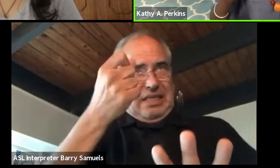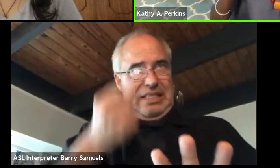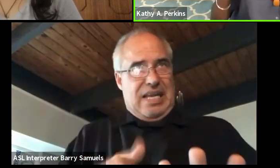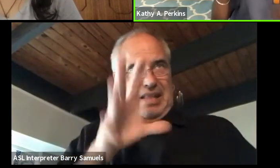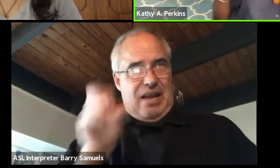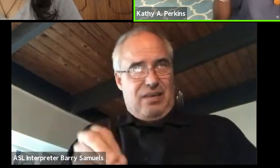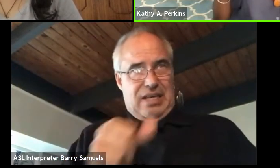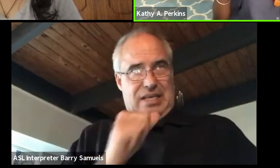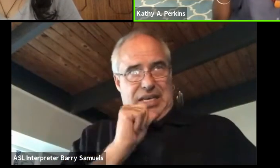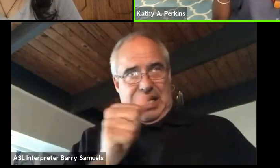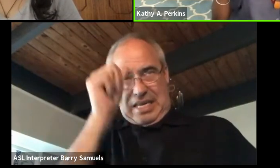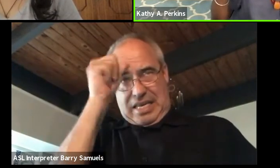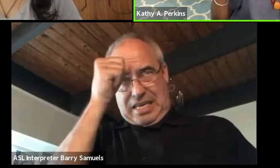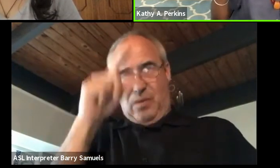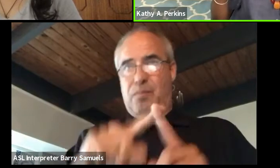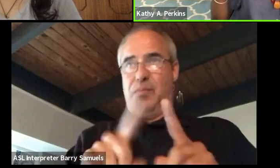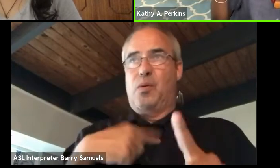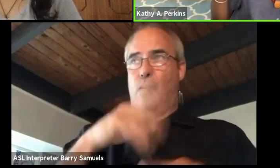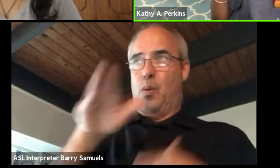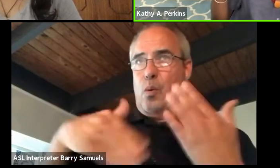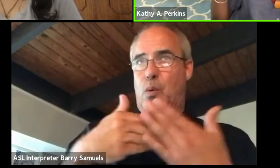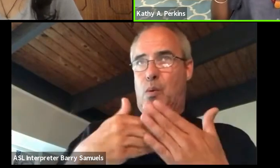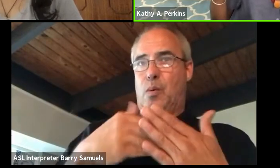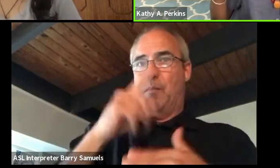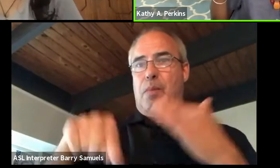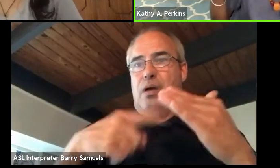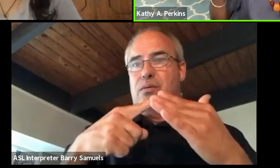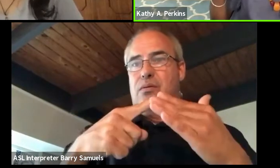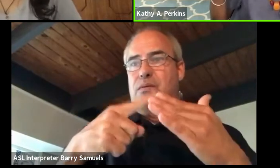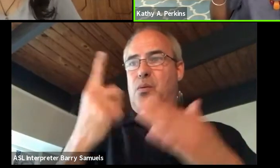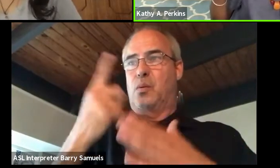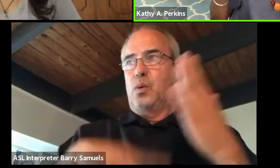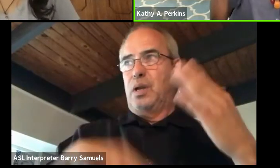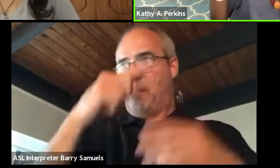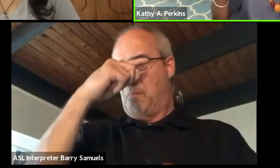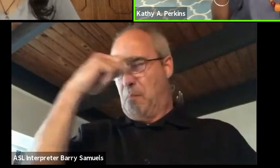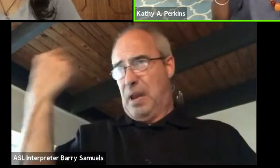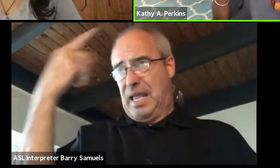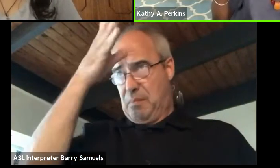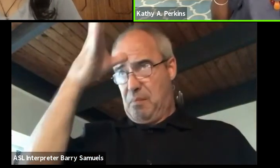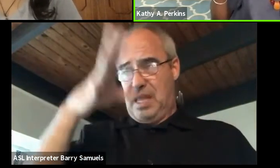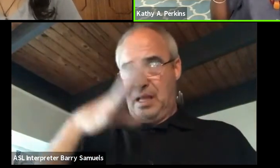And so the whole thing about what black men, and again, this is 95,